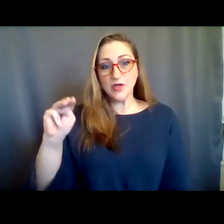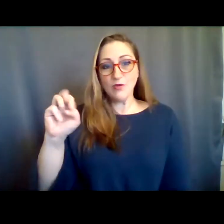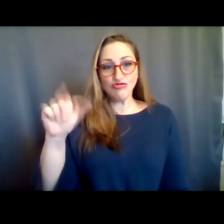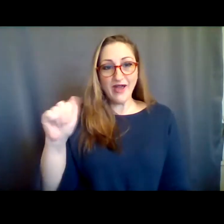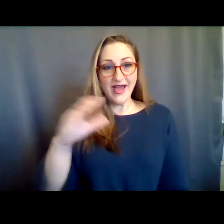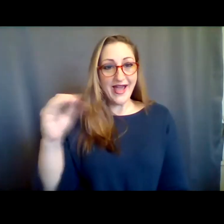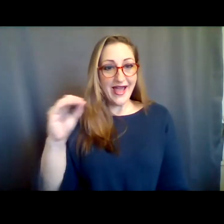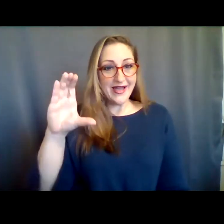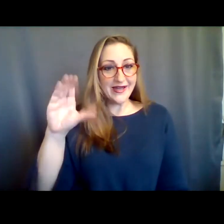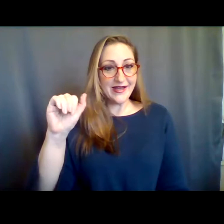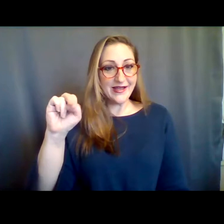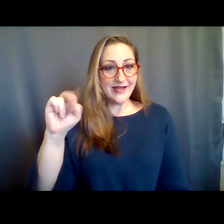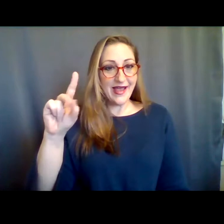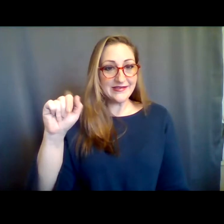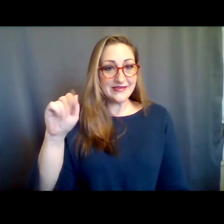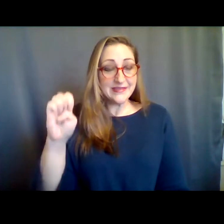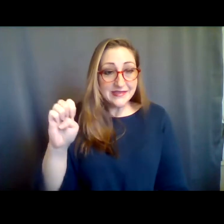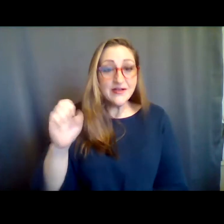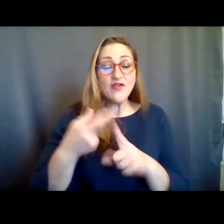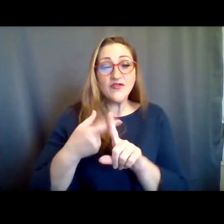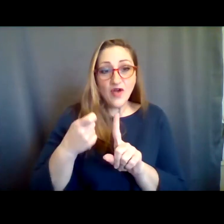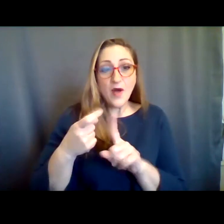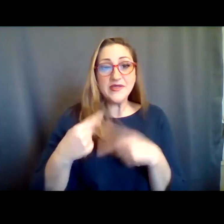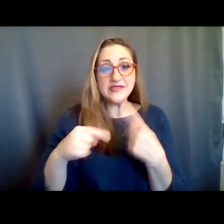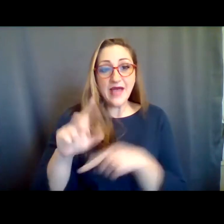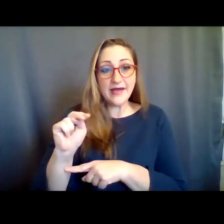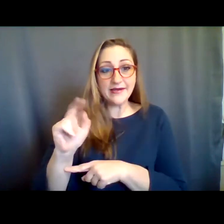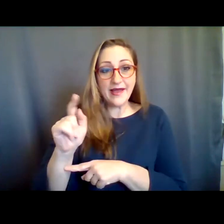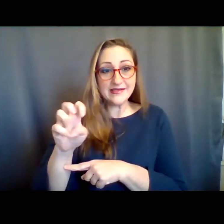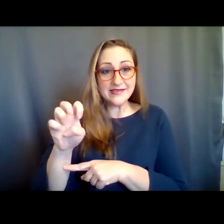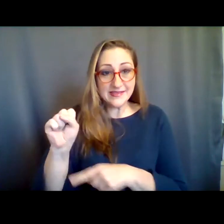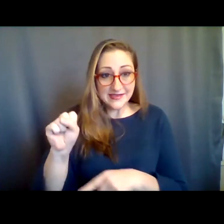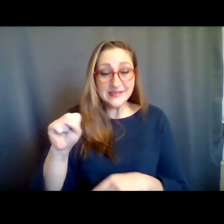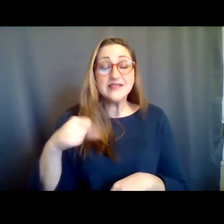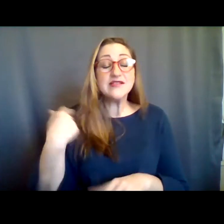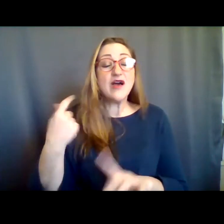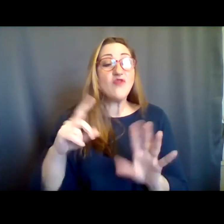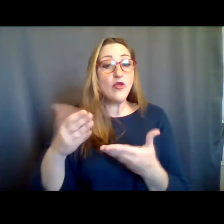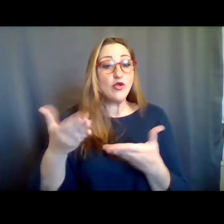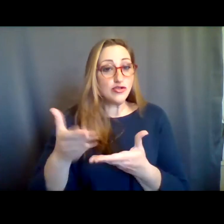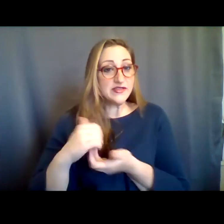terms Maria interpret